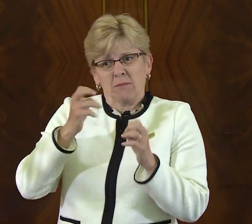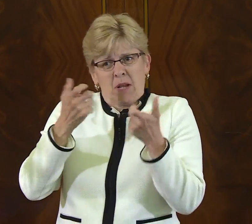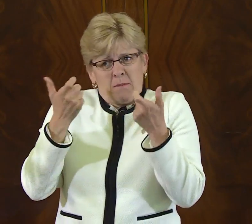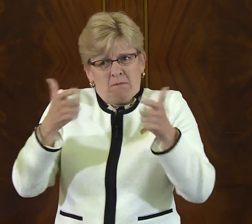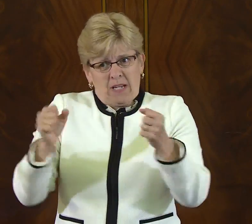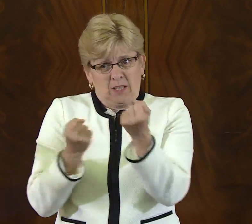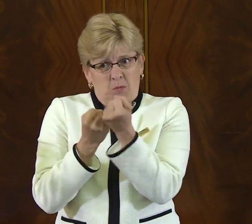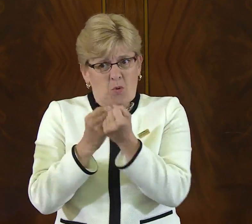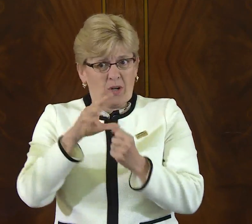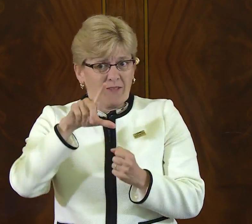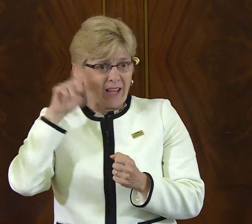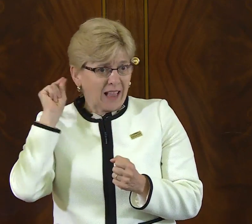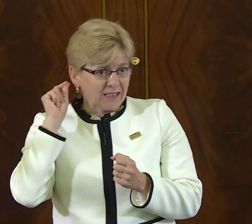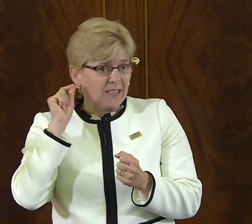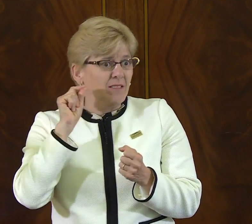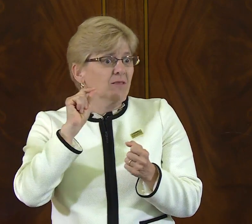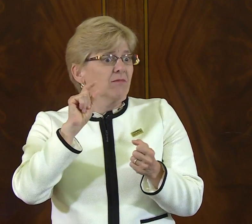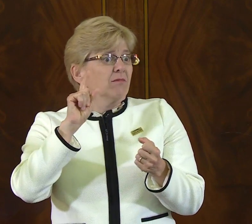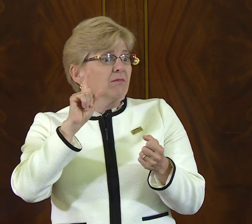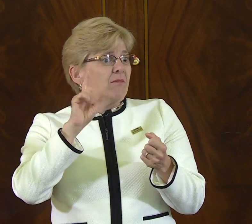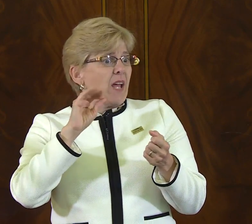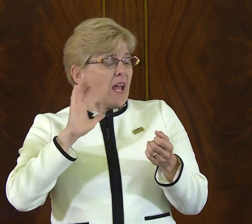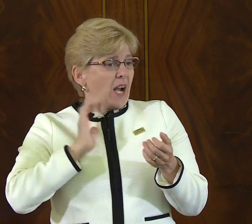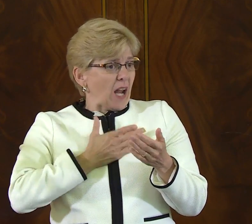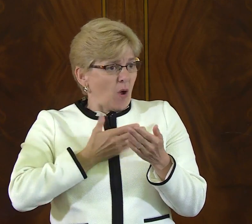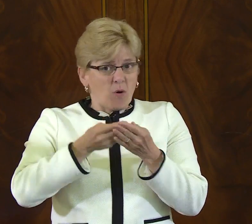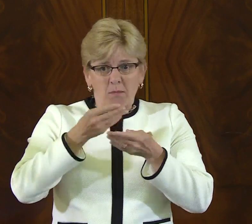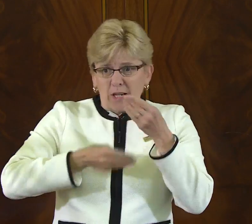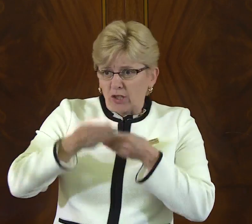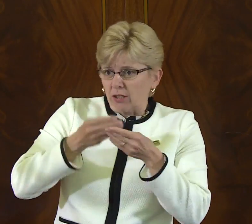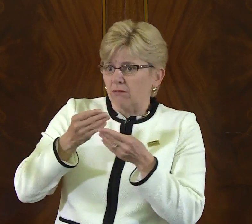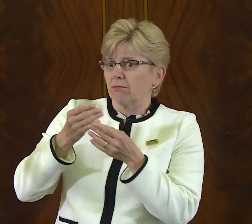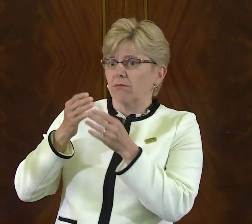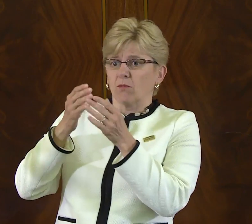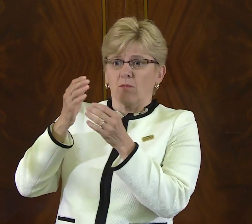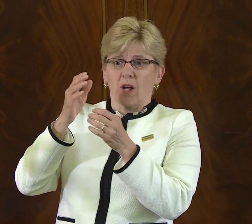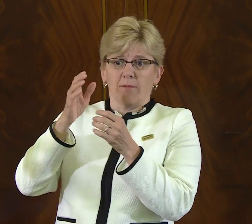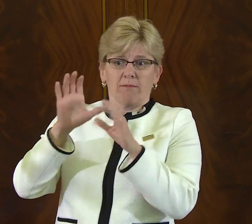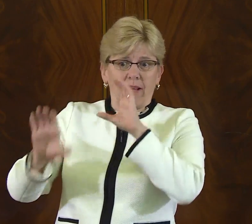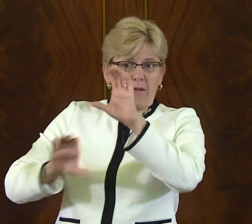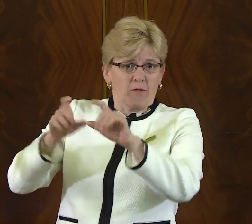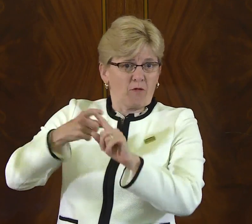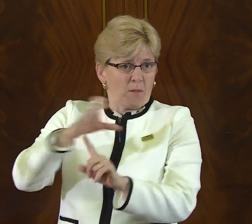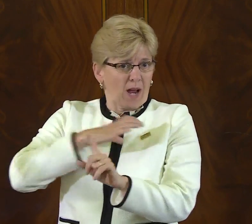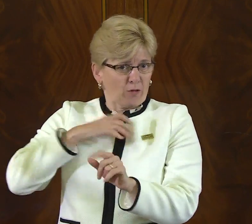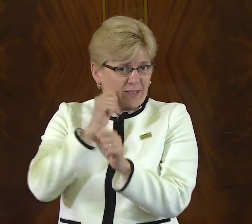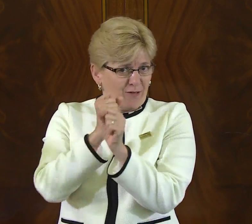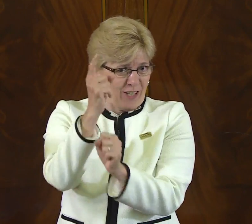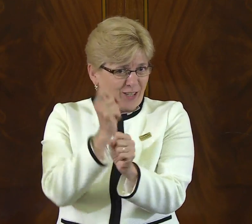on the Board of Gallaudet Trustees and a great supporter of the university in terms of our federal appropriations